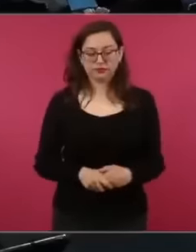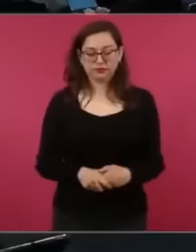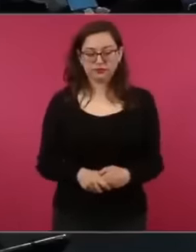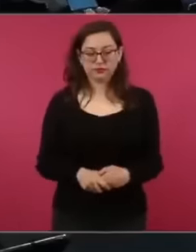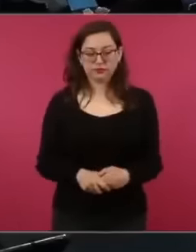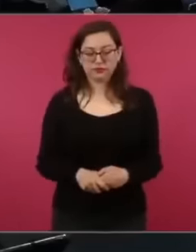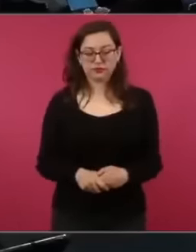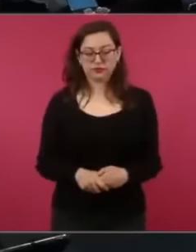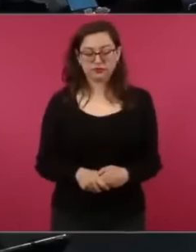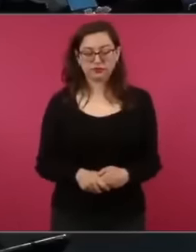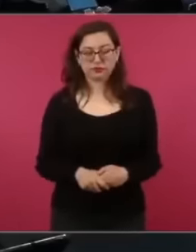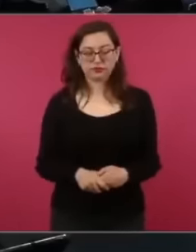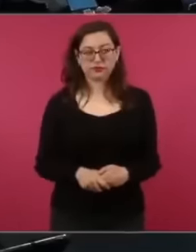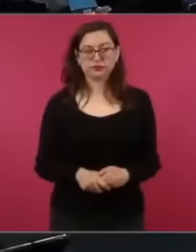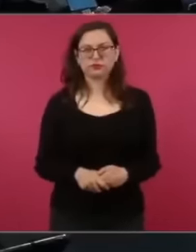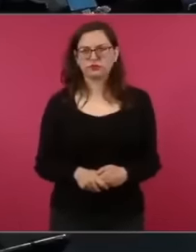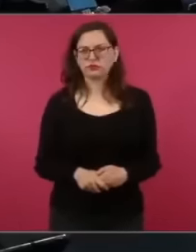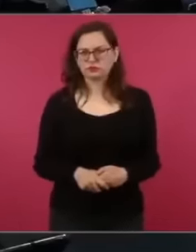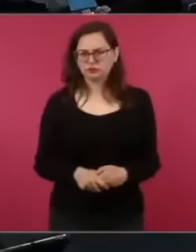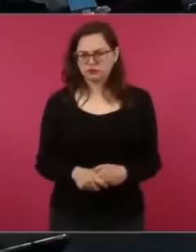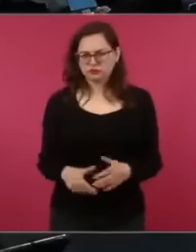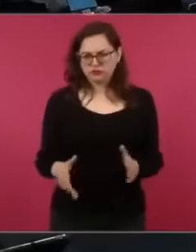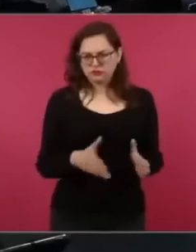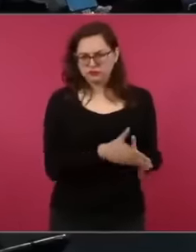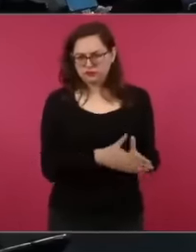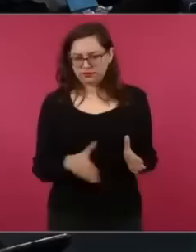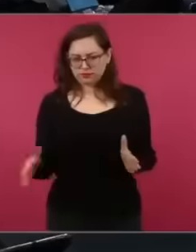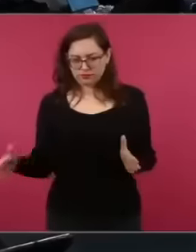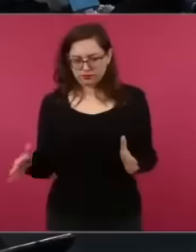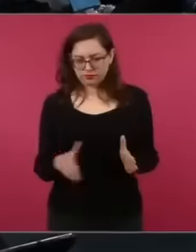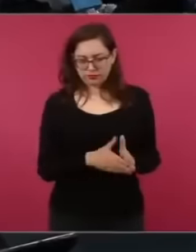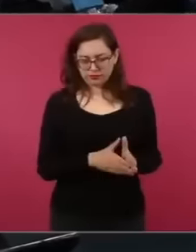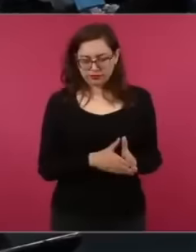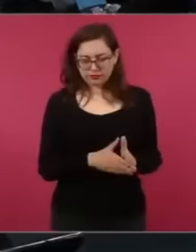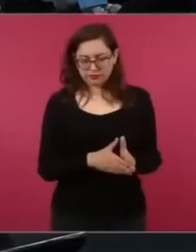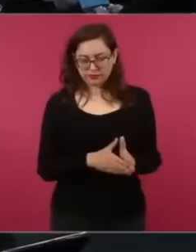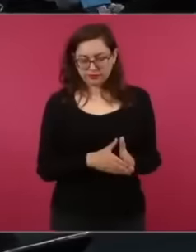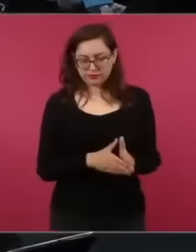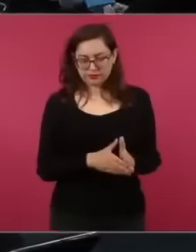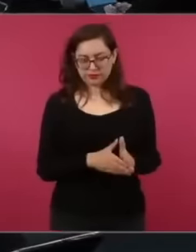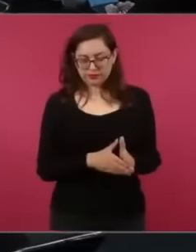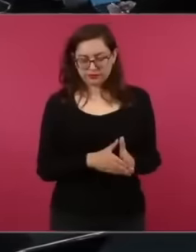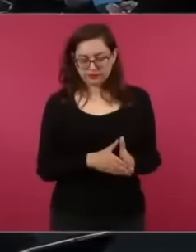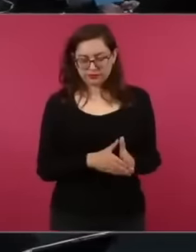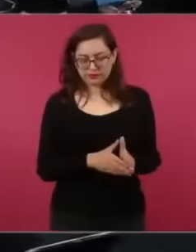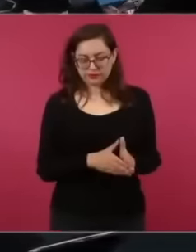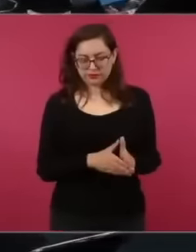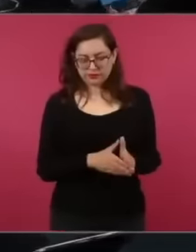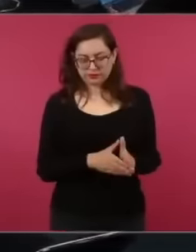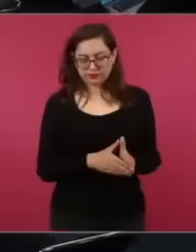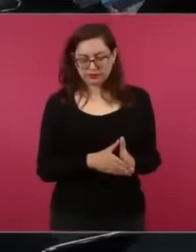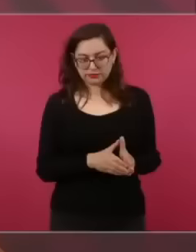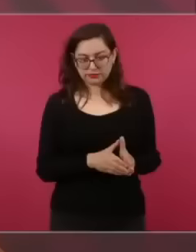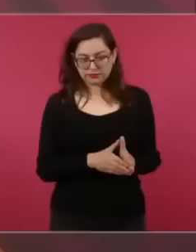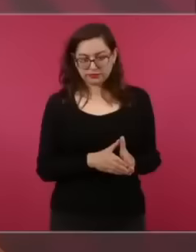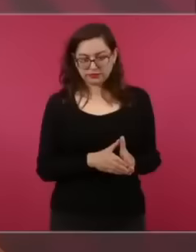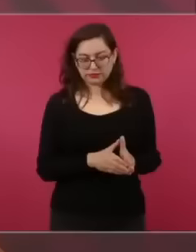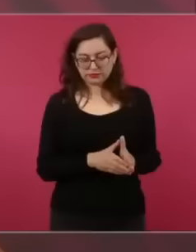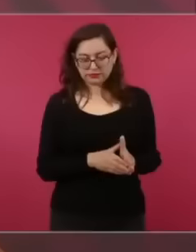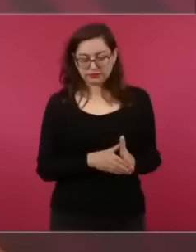telegraph disappeared